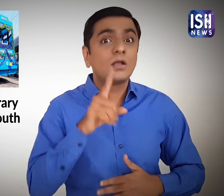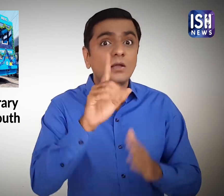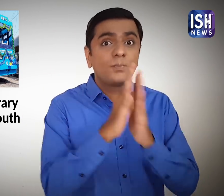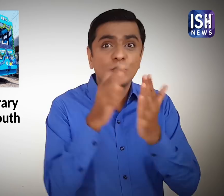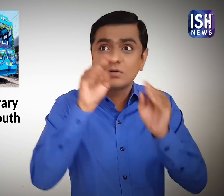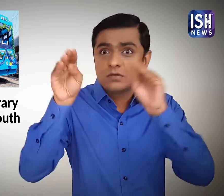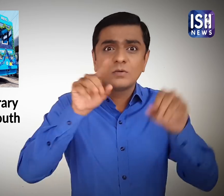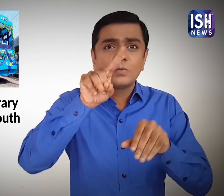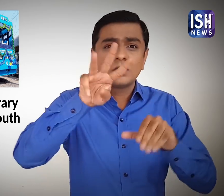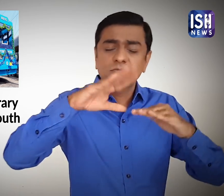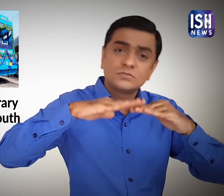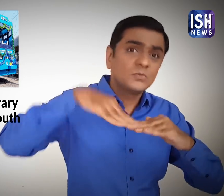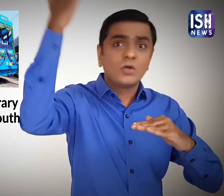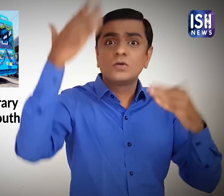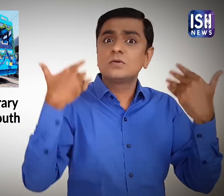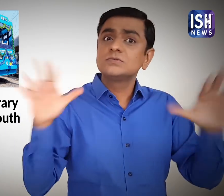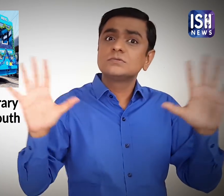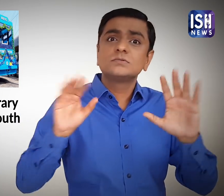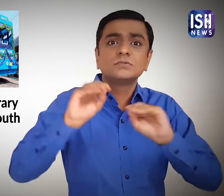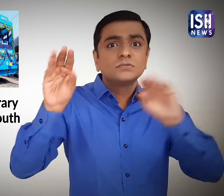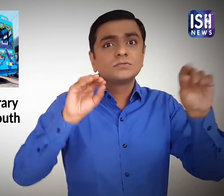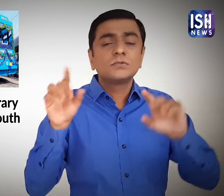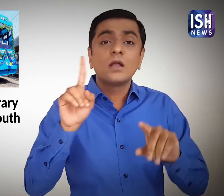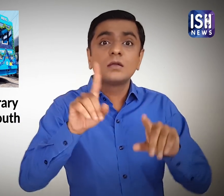There are over 1000 books in the tram library.